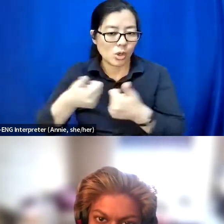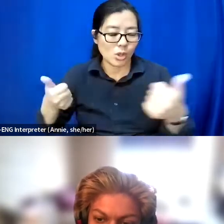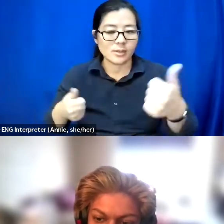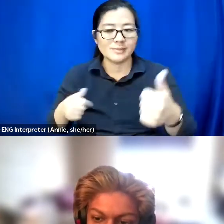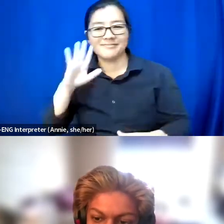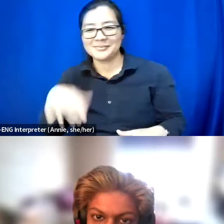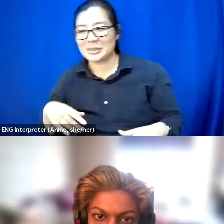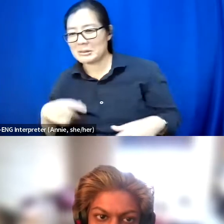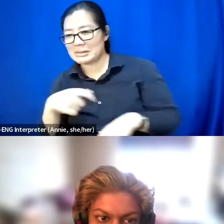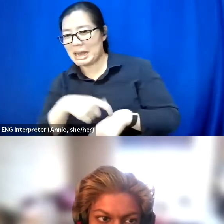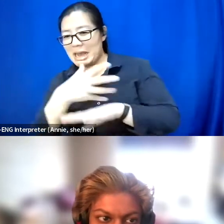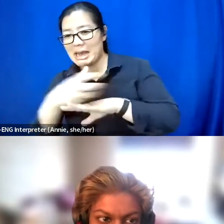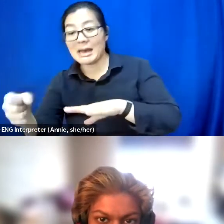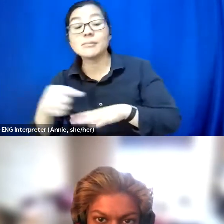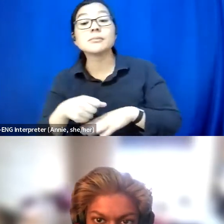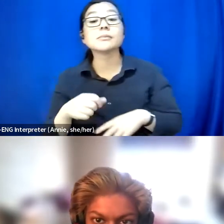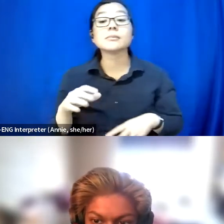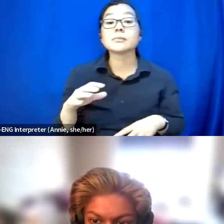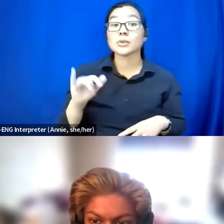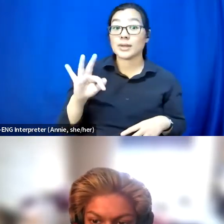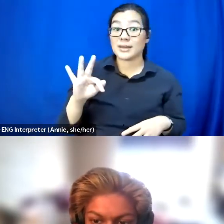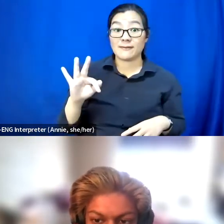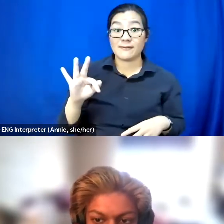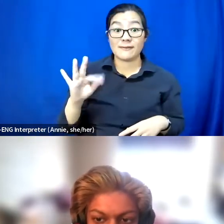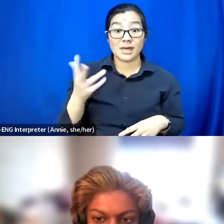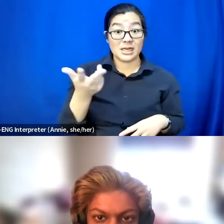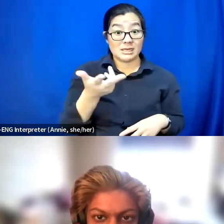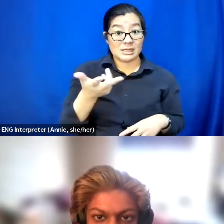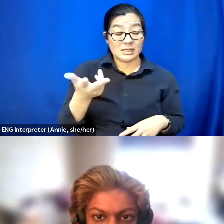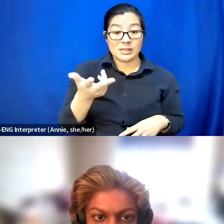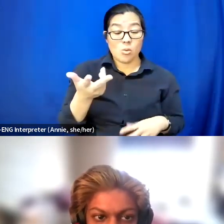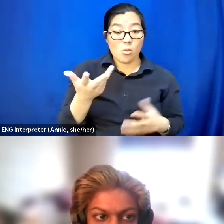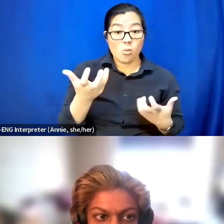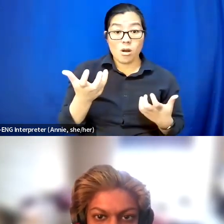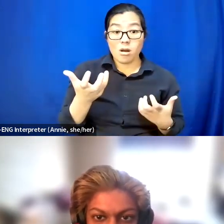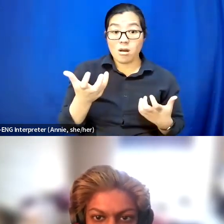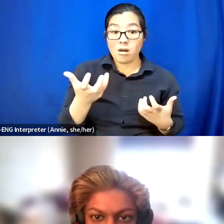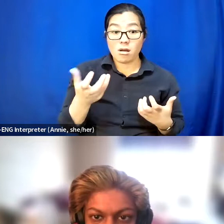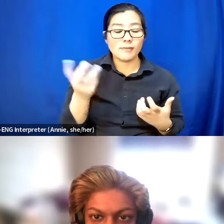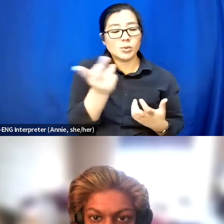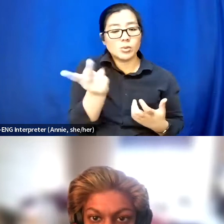So if you all want to talk about just some upcoming online events